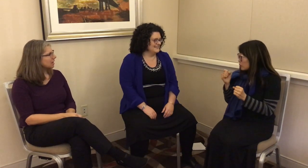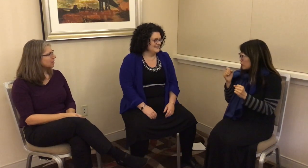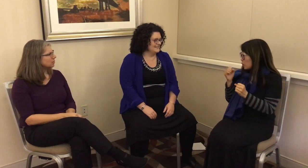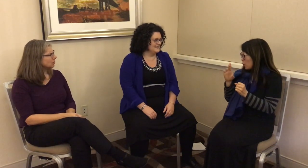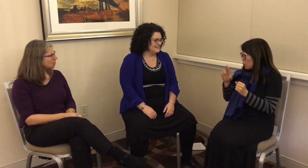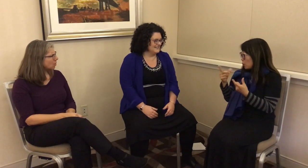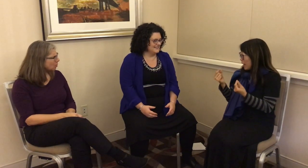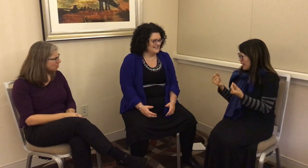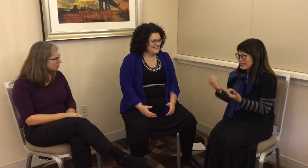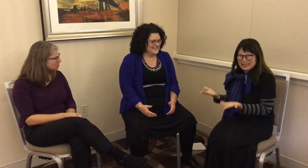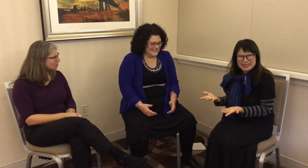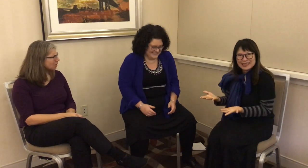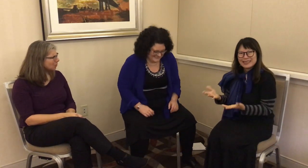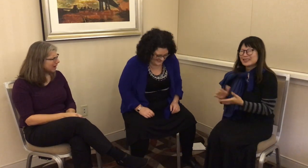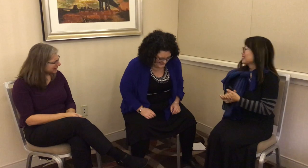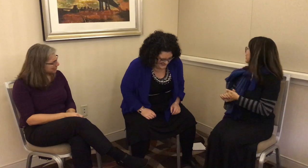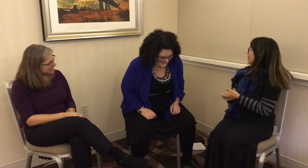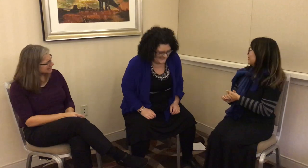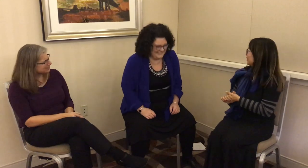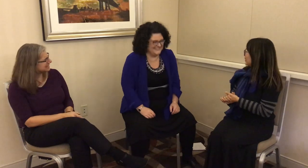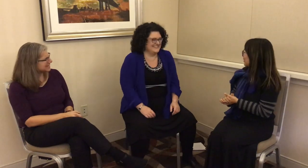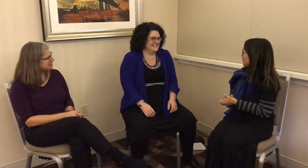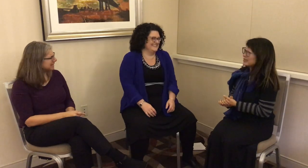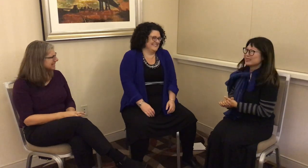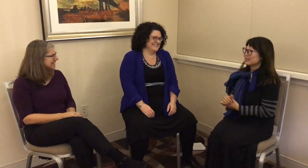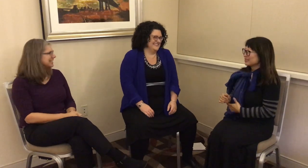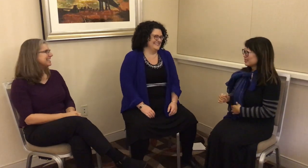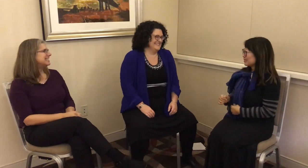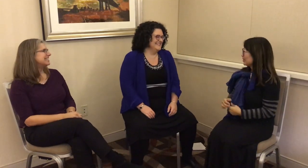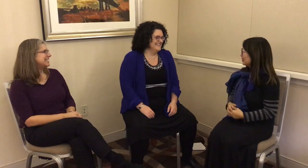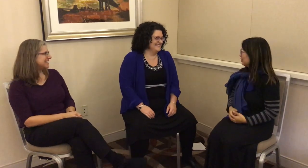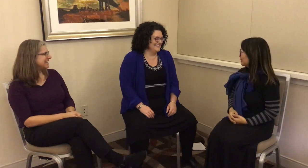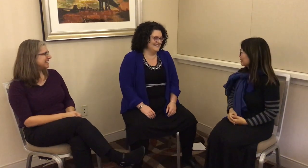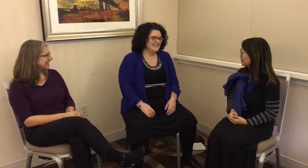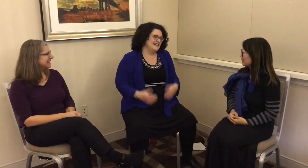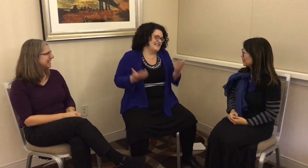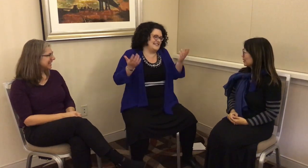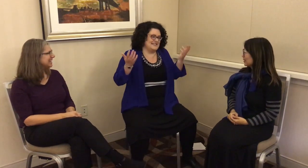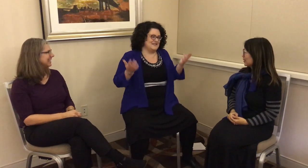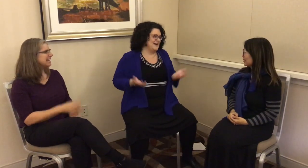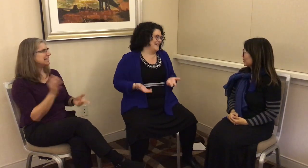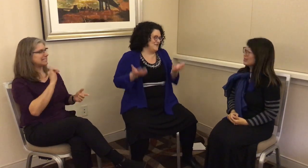does that mean?” G: It’s like TTY, you’ll have to wait